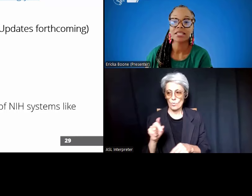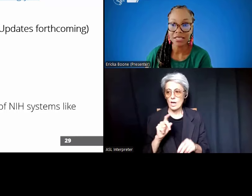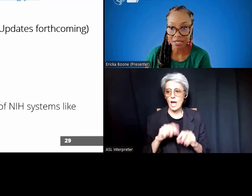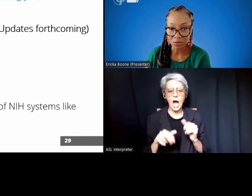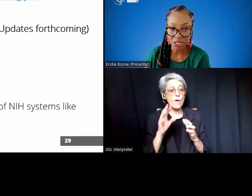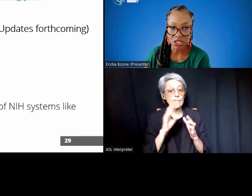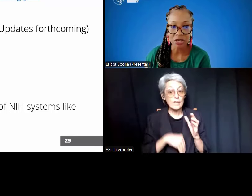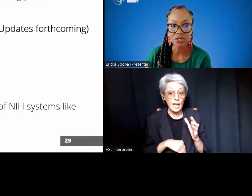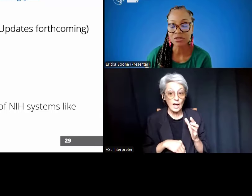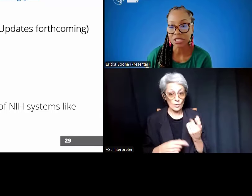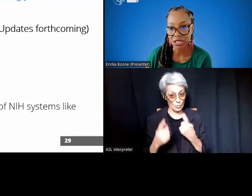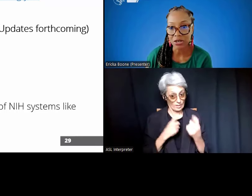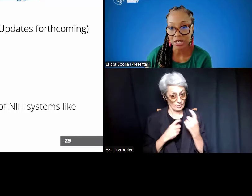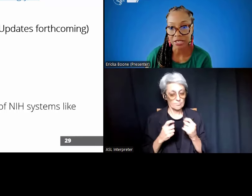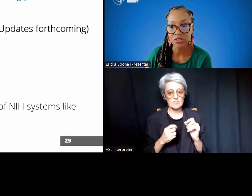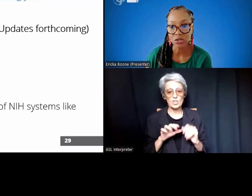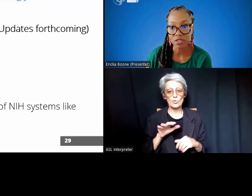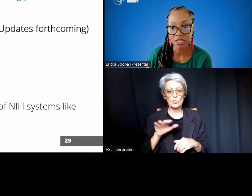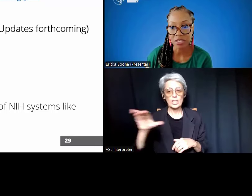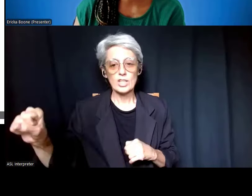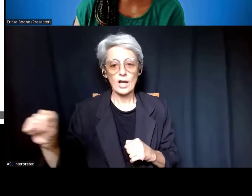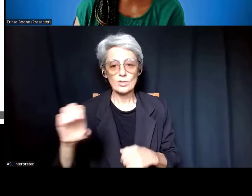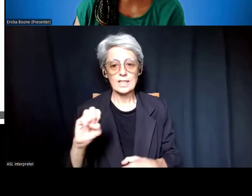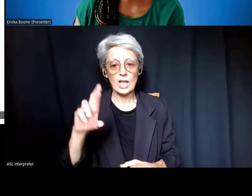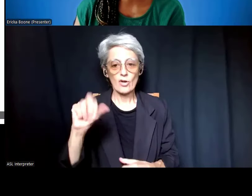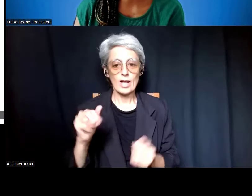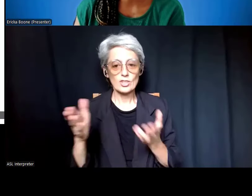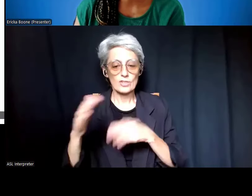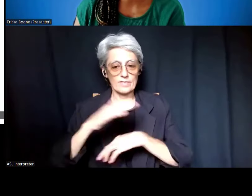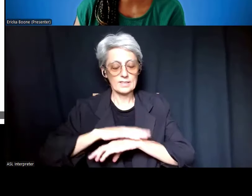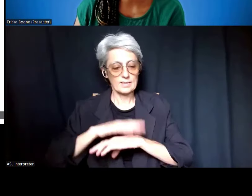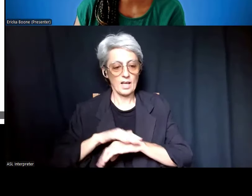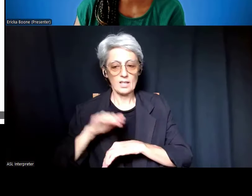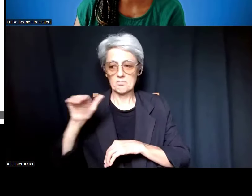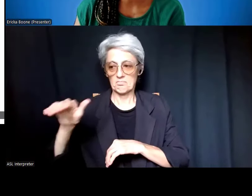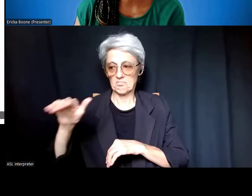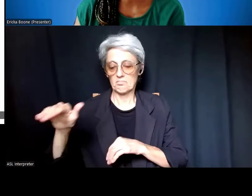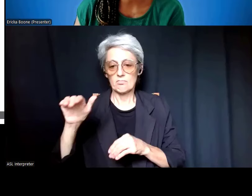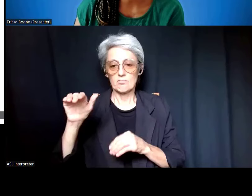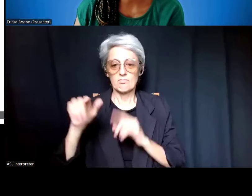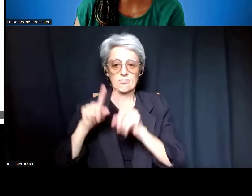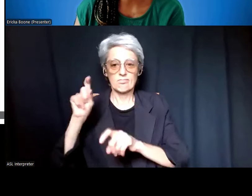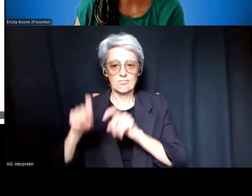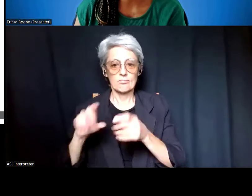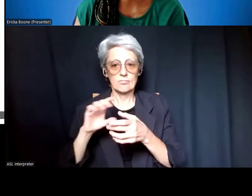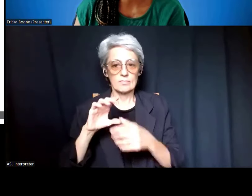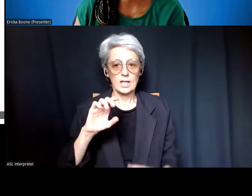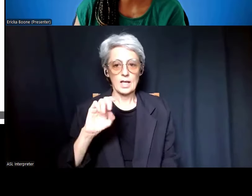then reach out to the eRA service desk with those types of questions with regards to xTrain and xTract.